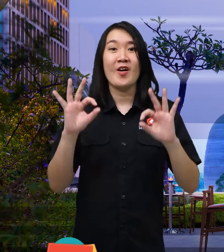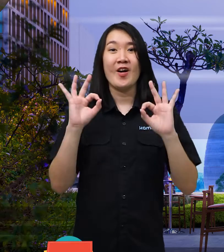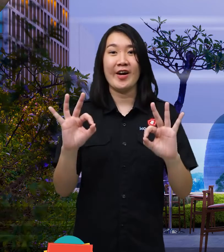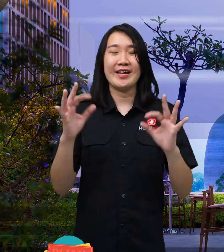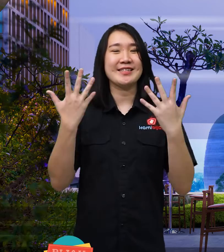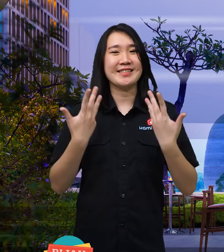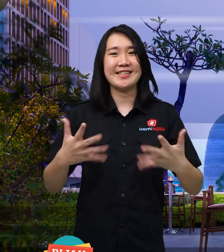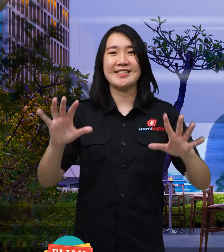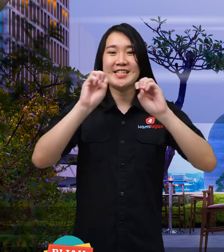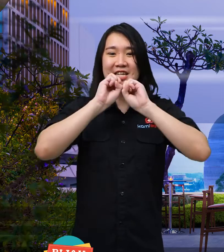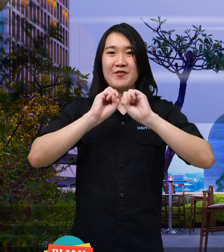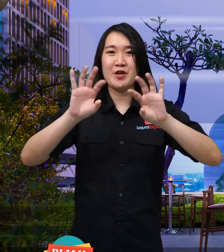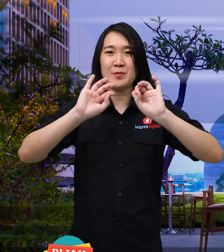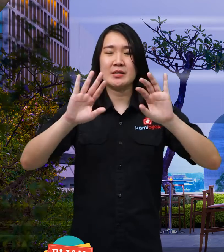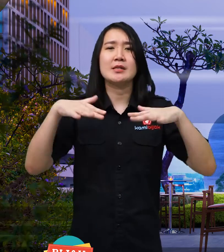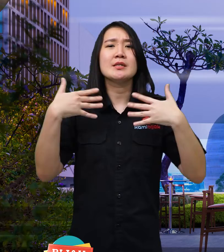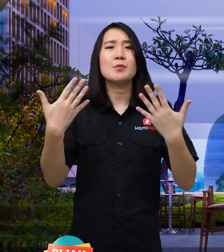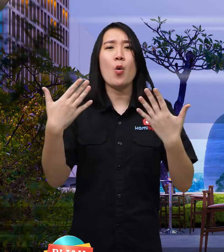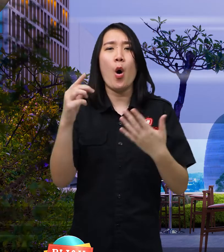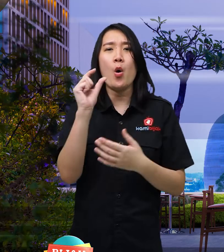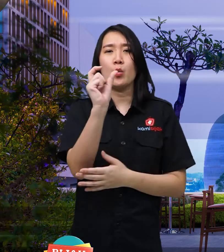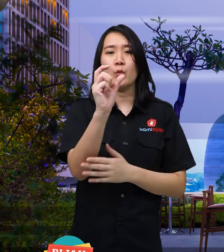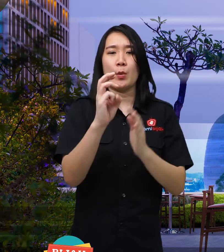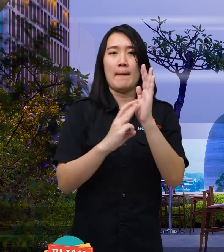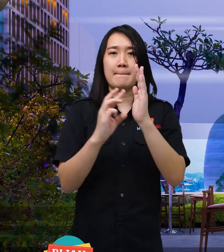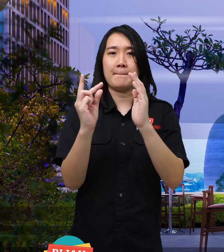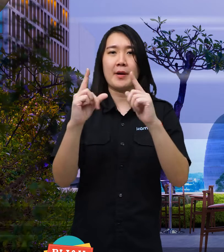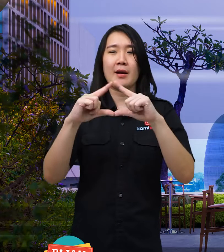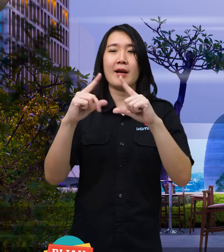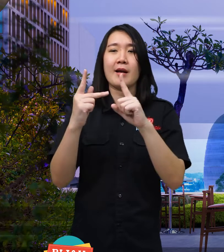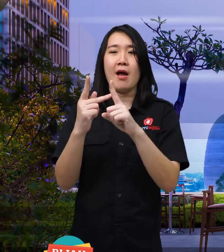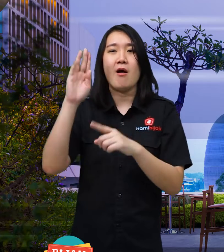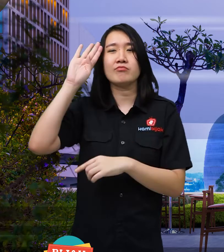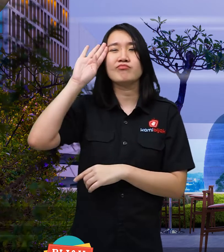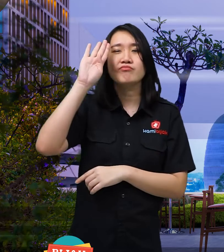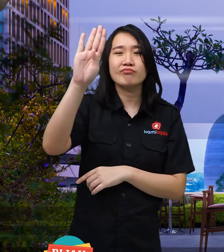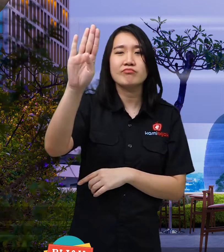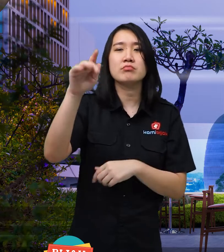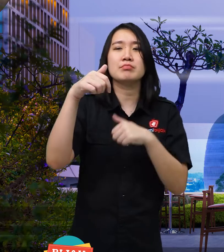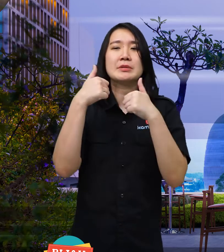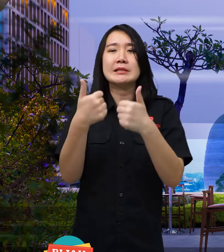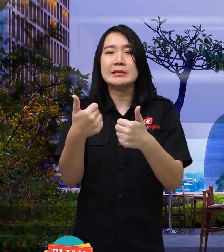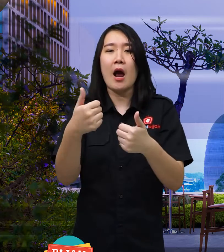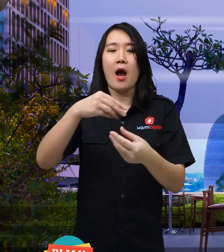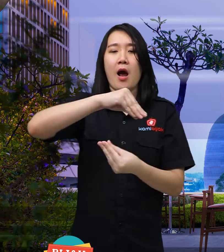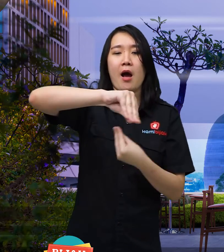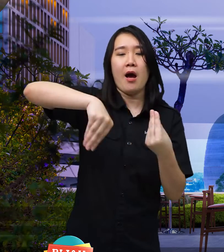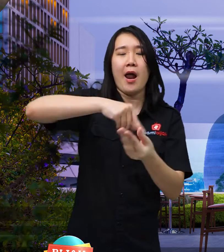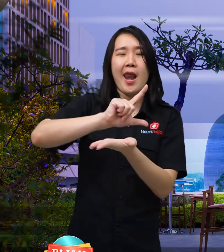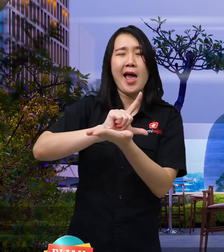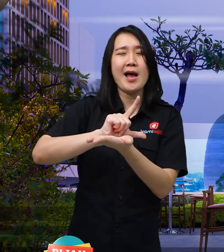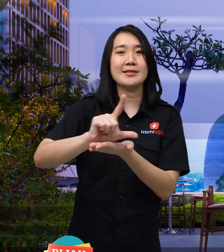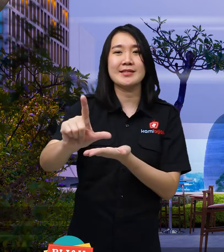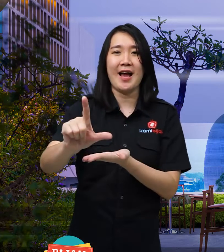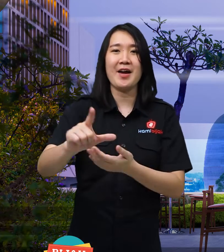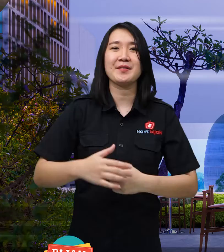Ok done information, I hope your Umrah and Hajj go well.